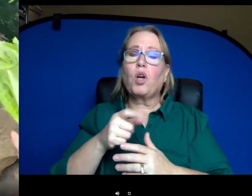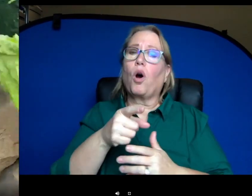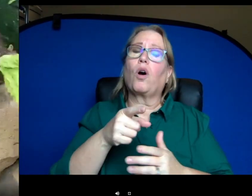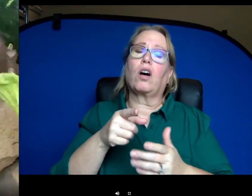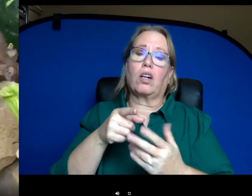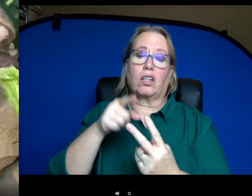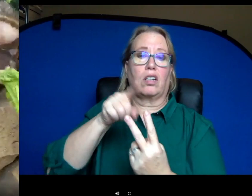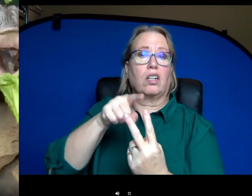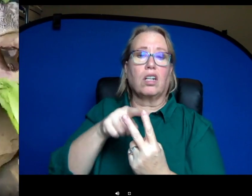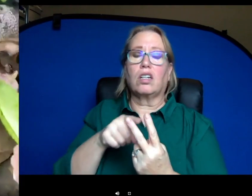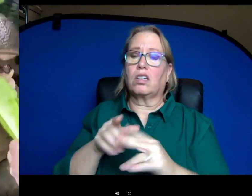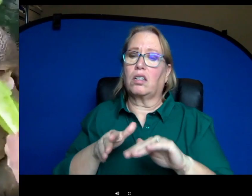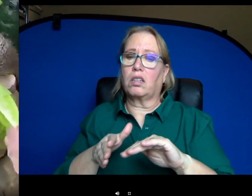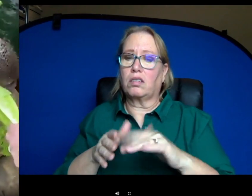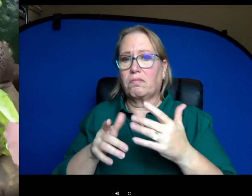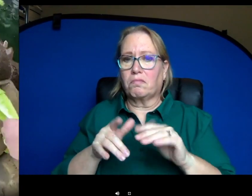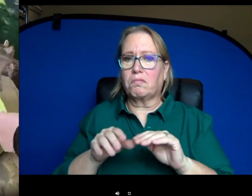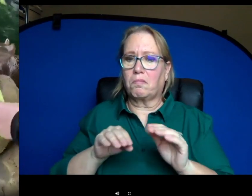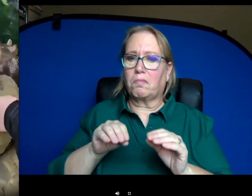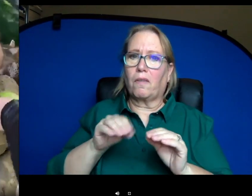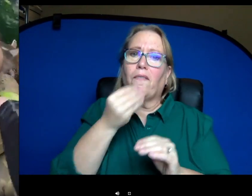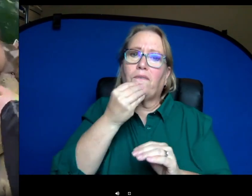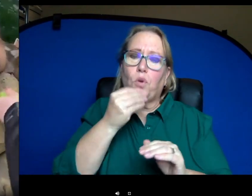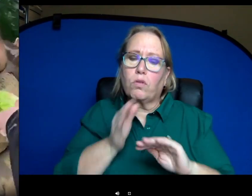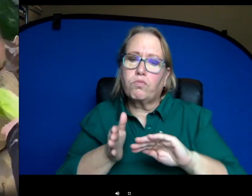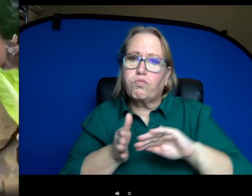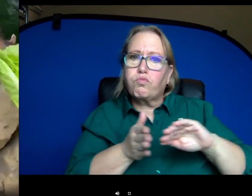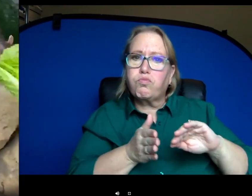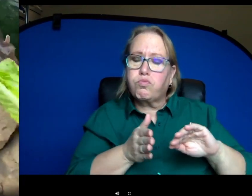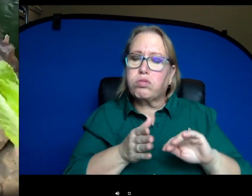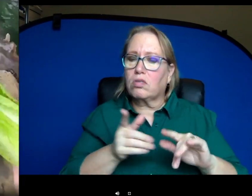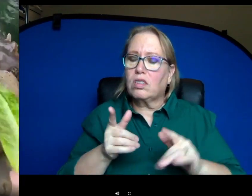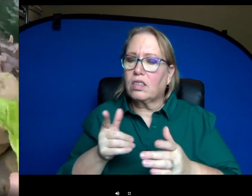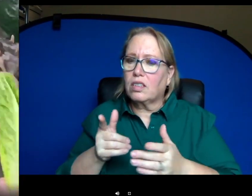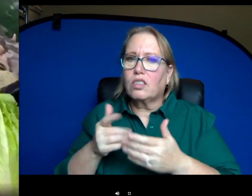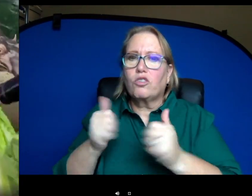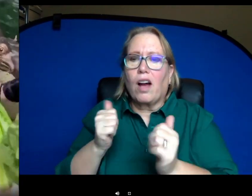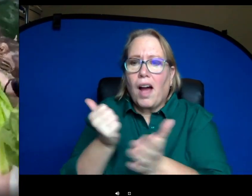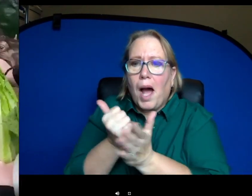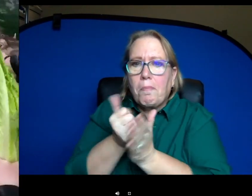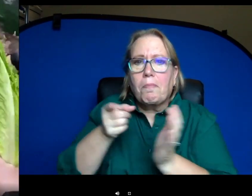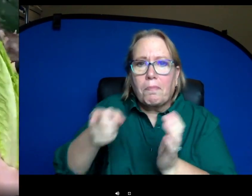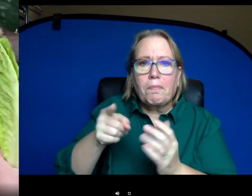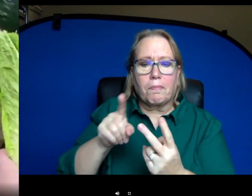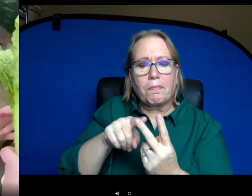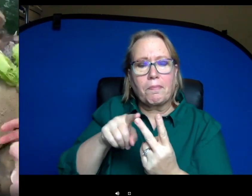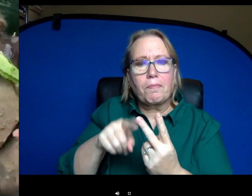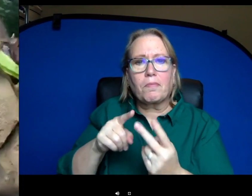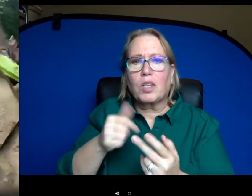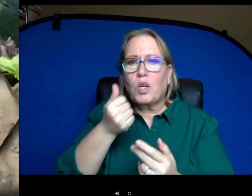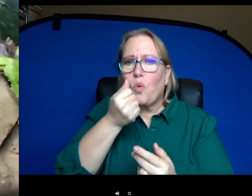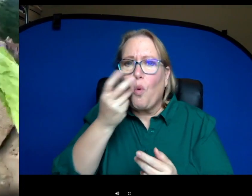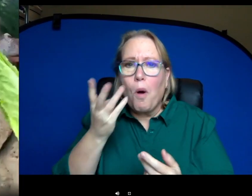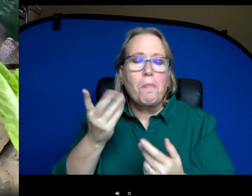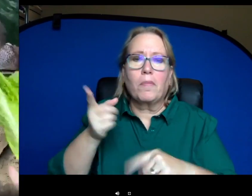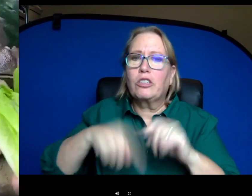food and we were able to go in and and try and help Fiona warm-up by putting some hay on the ground. And um she just wasn't able to stand so about